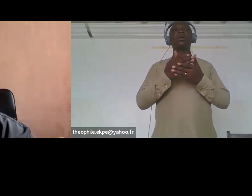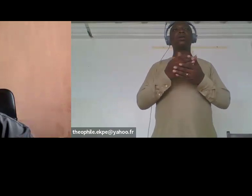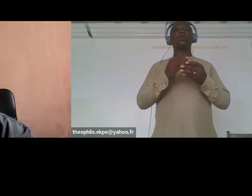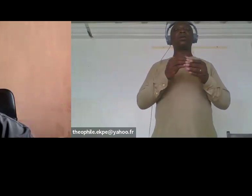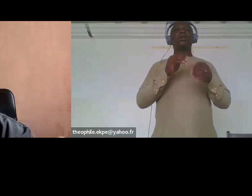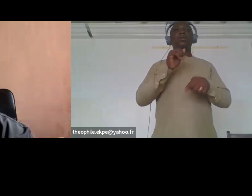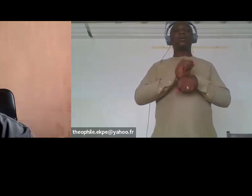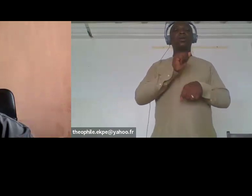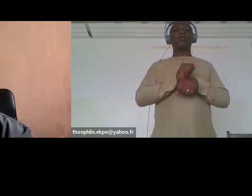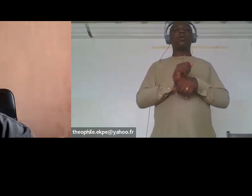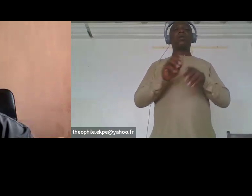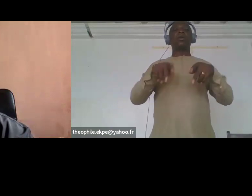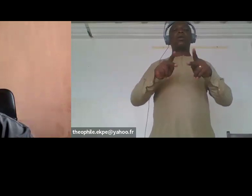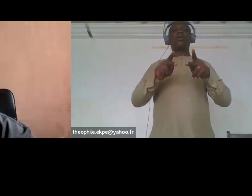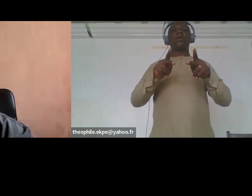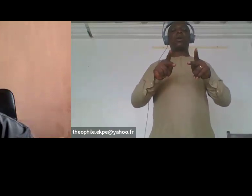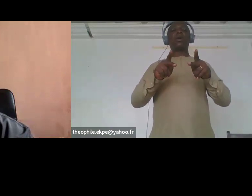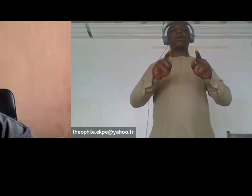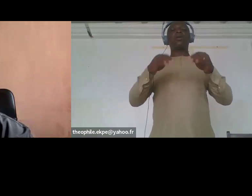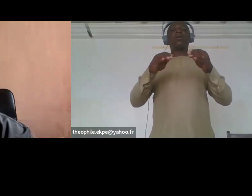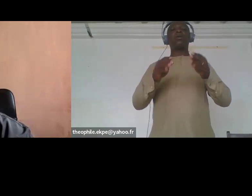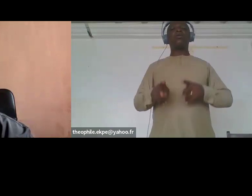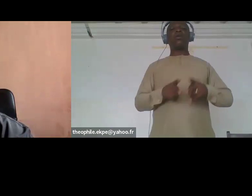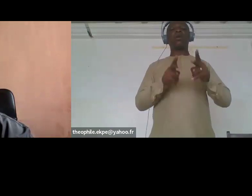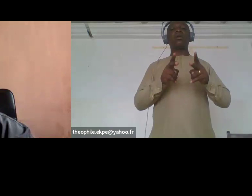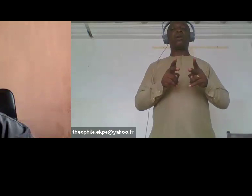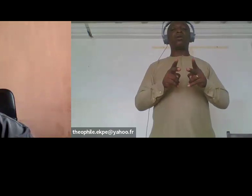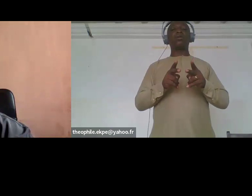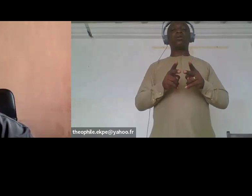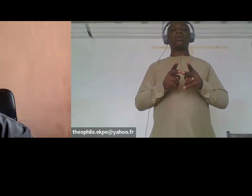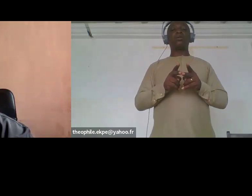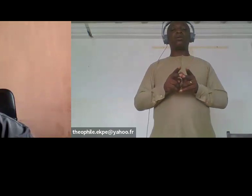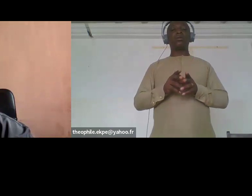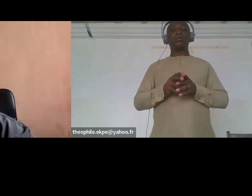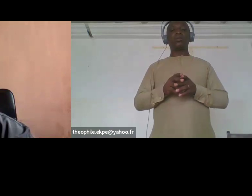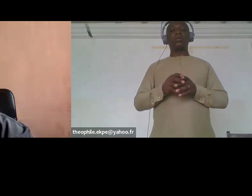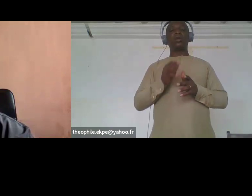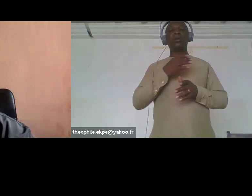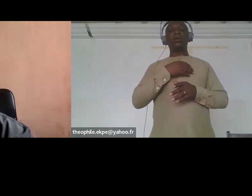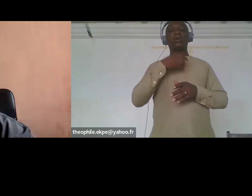disabilities thereby fostering their full participation there is glowing